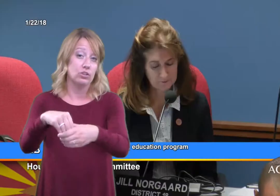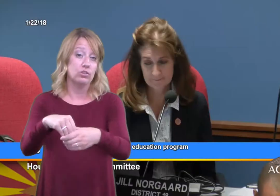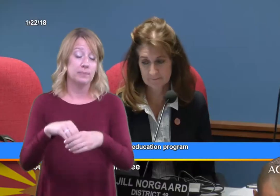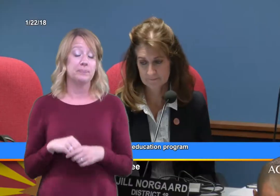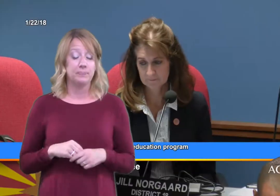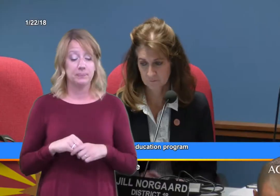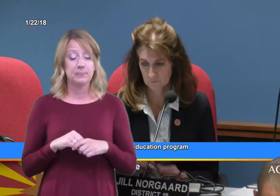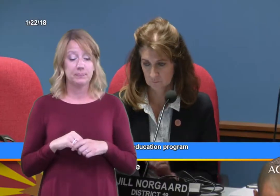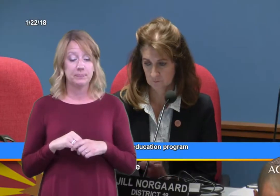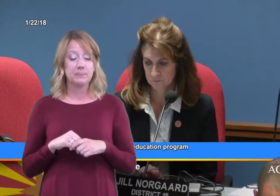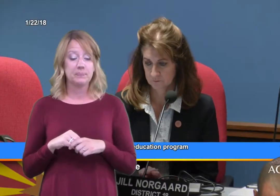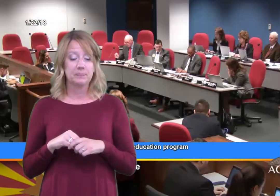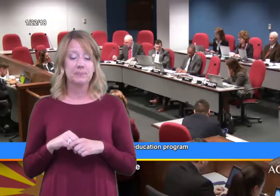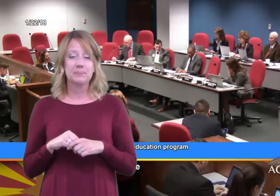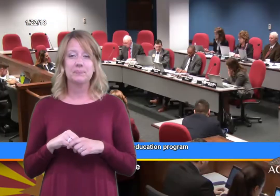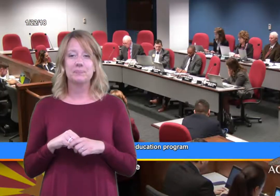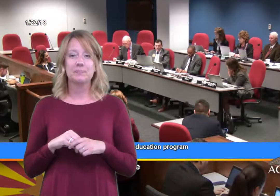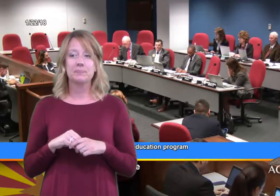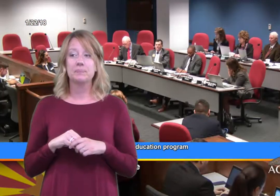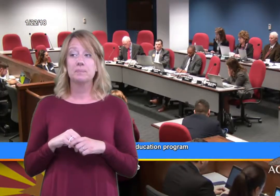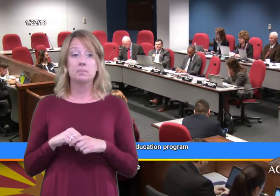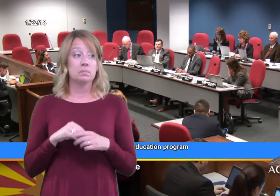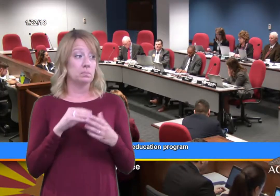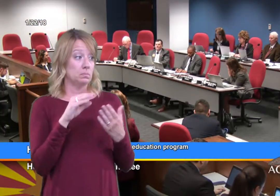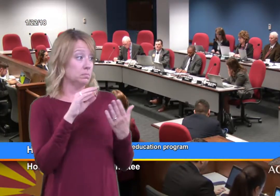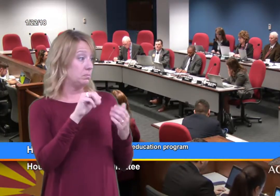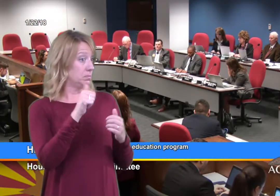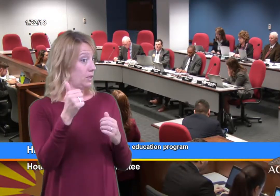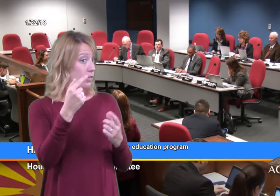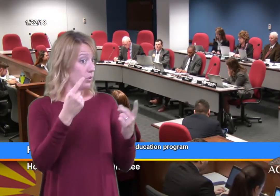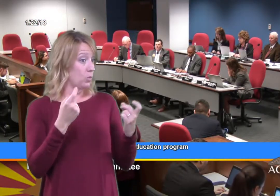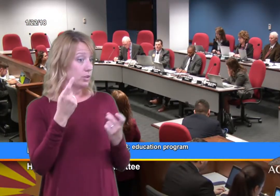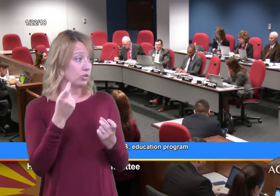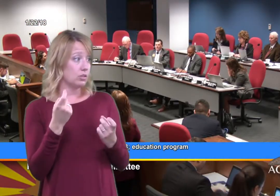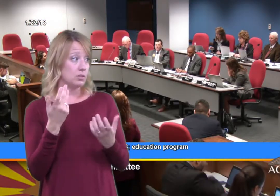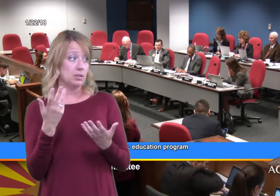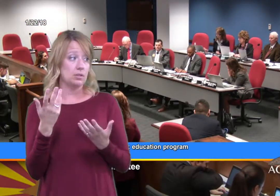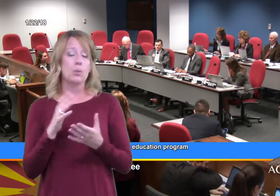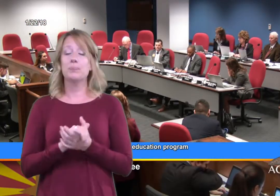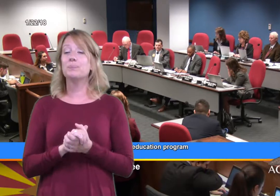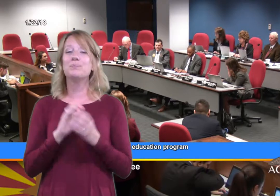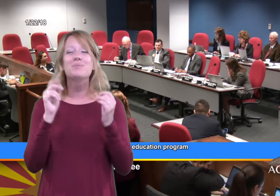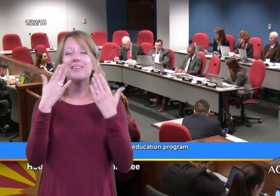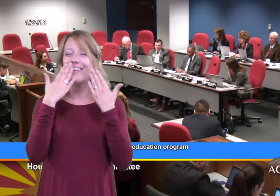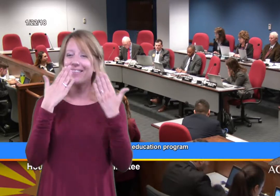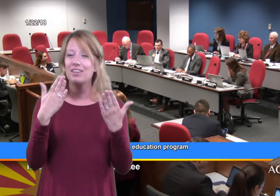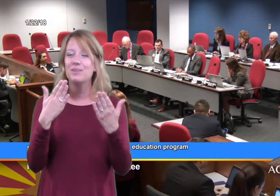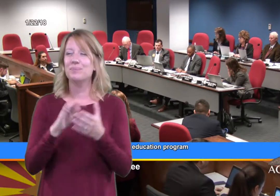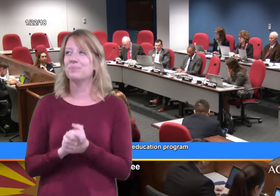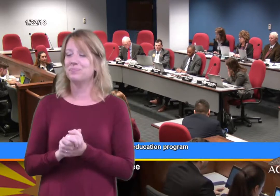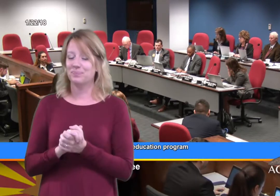(Rep. Norgaard) Thank you. (Reichman) Yes. (Rep. Boyer) Thank you, members. Any other questions? Okay, thank you. (Reichman) Thank you.